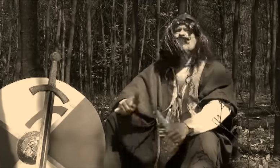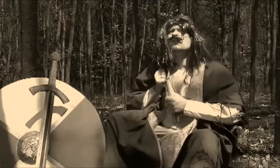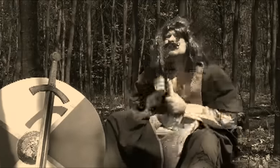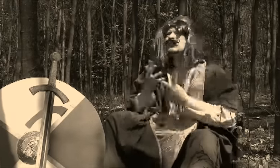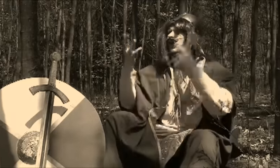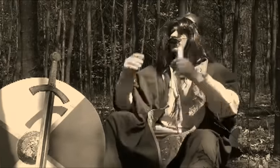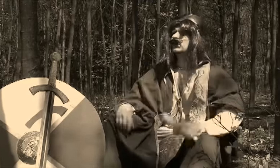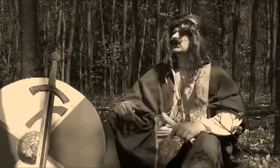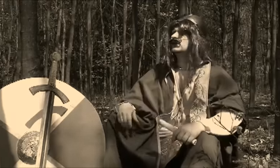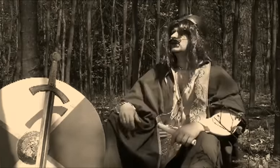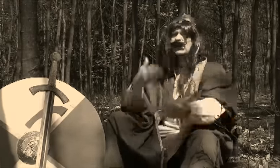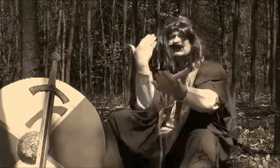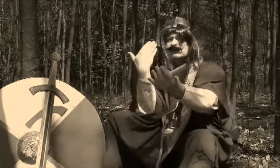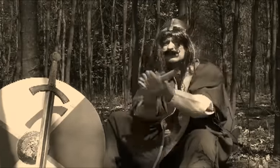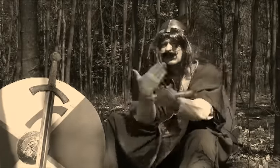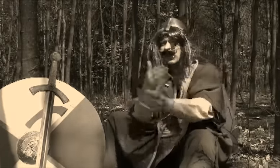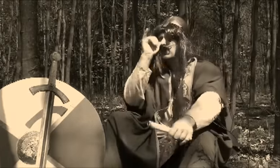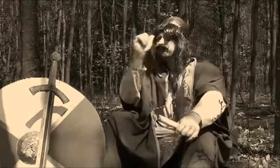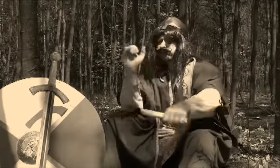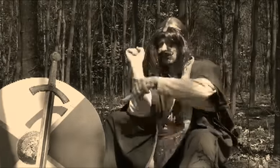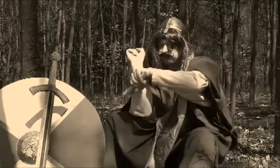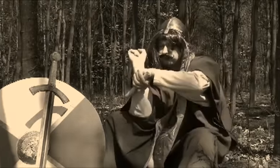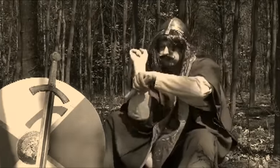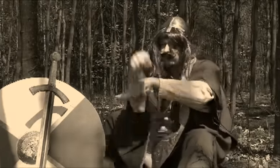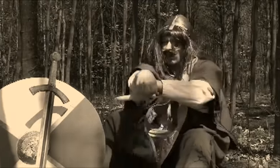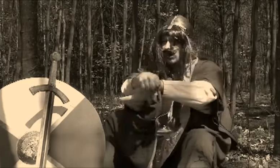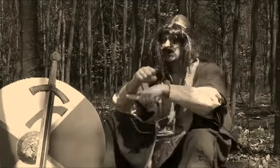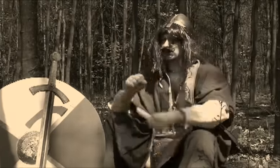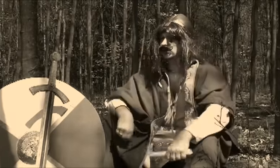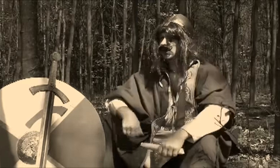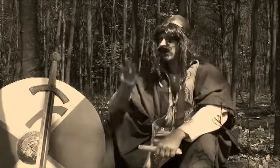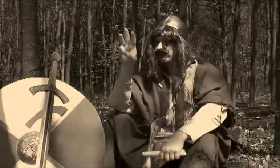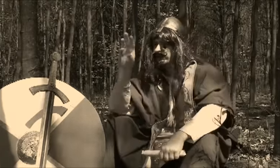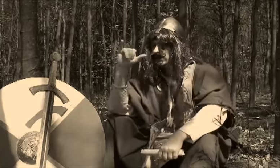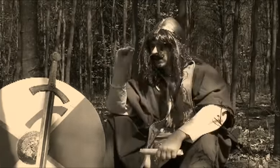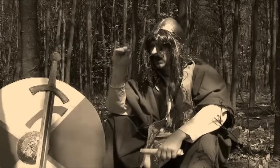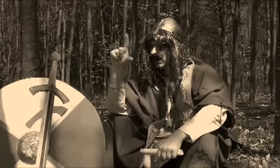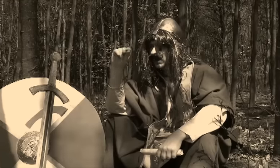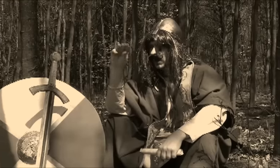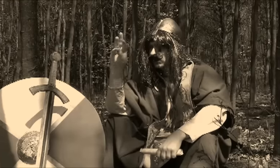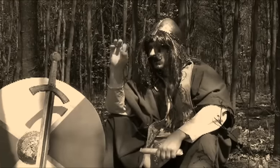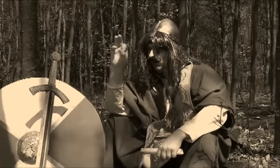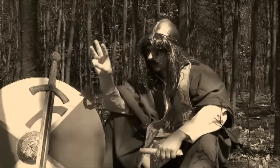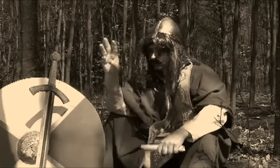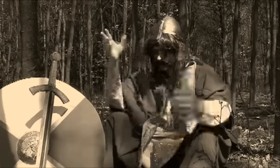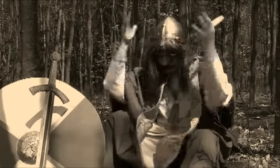My warriors, why can’t we beat the Wilzians?